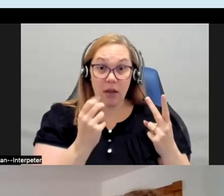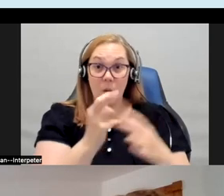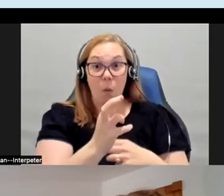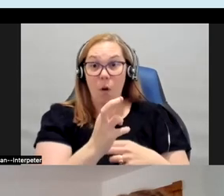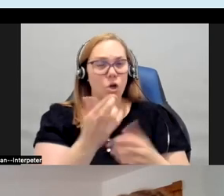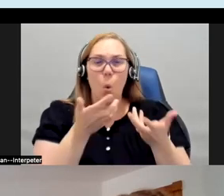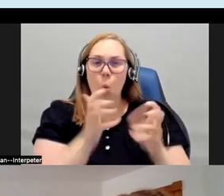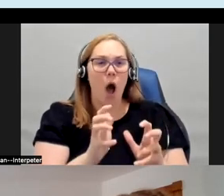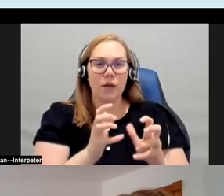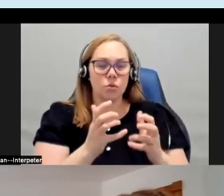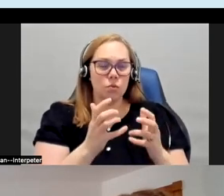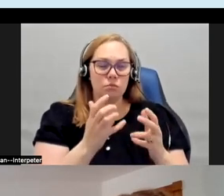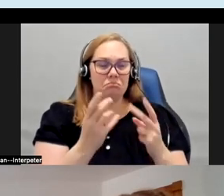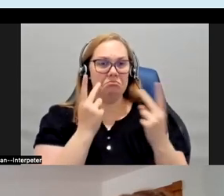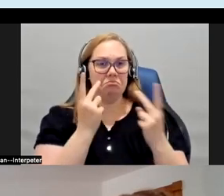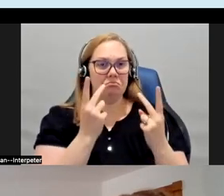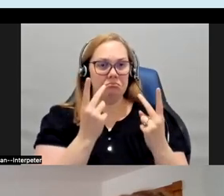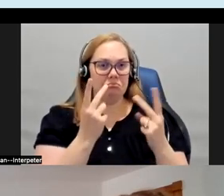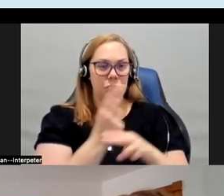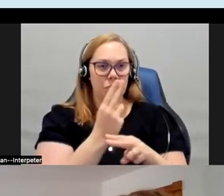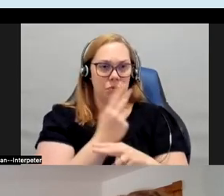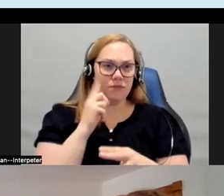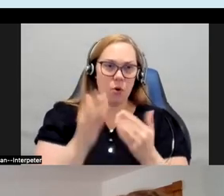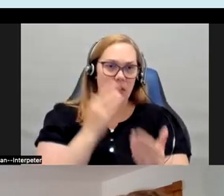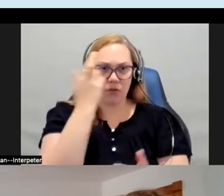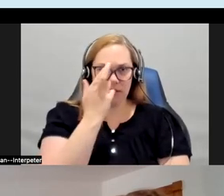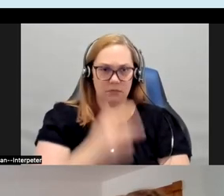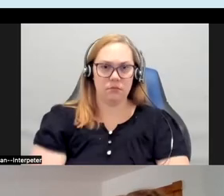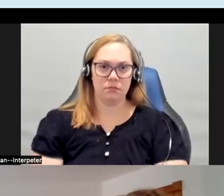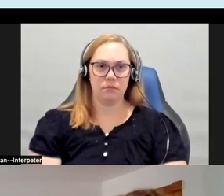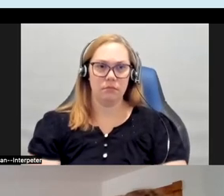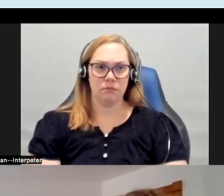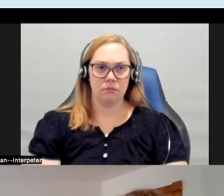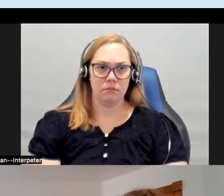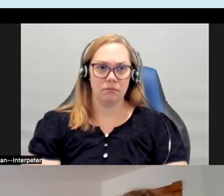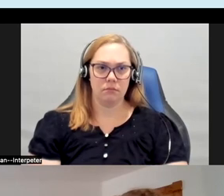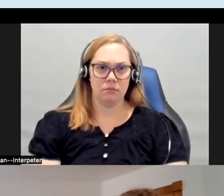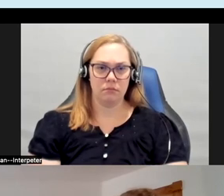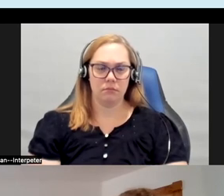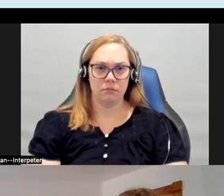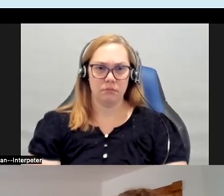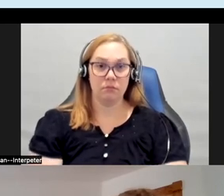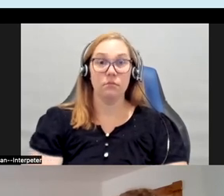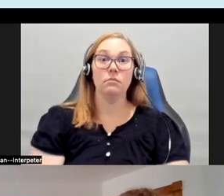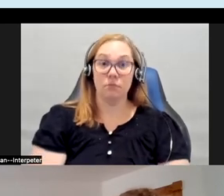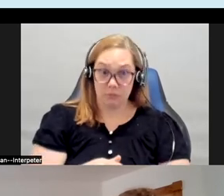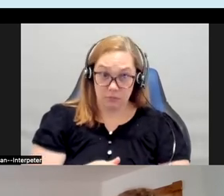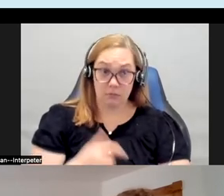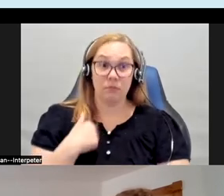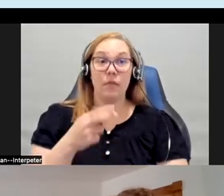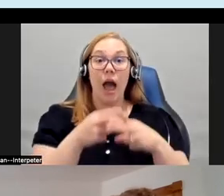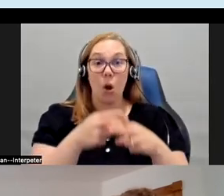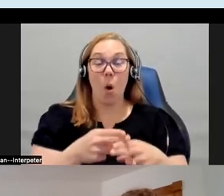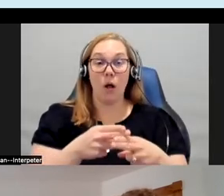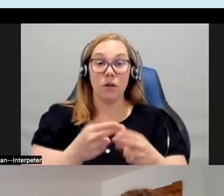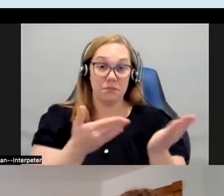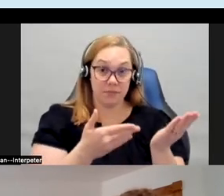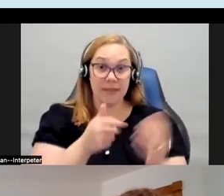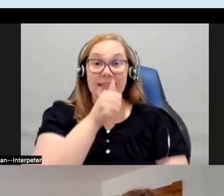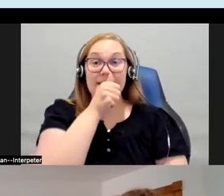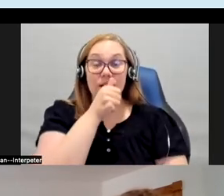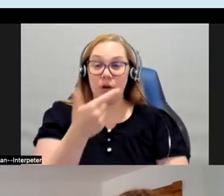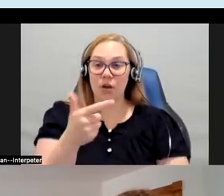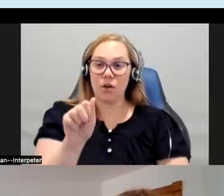reason U this was another piece I called The Secret Garden I added some beads to